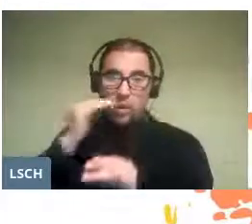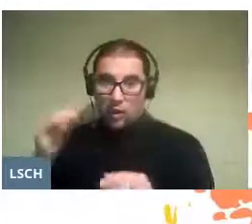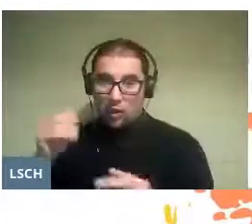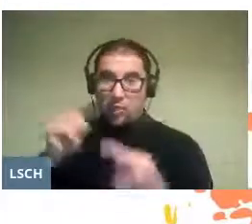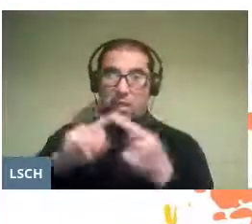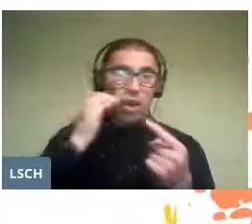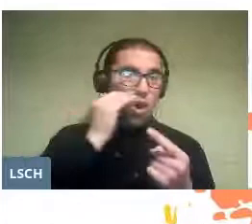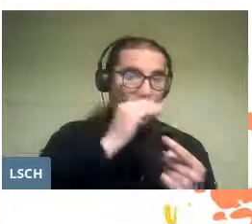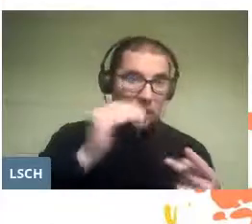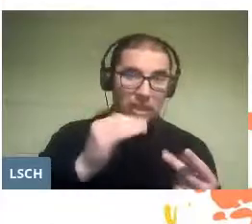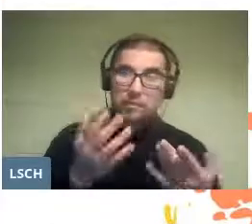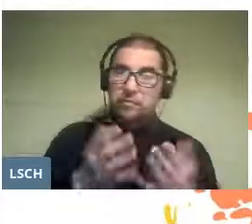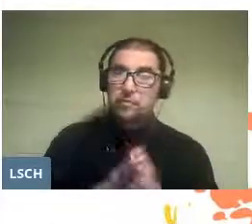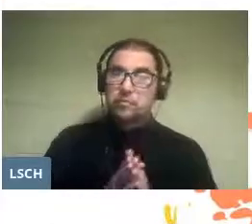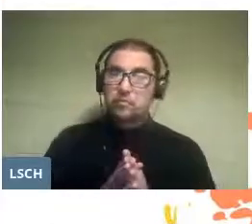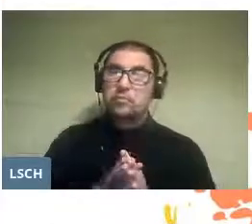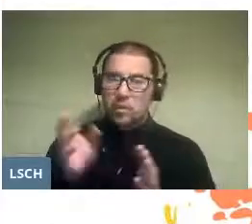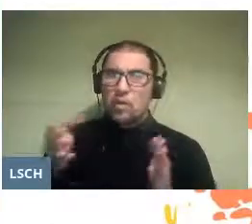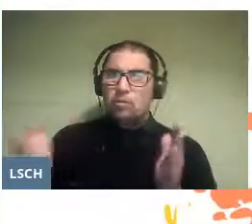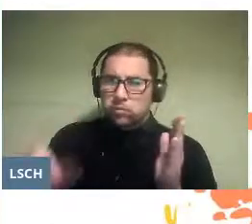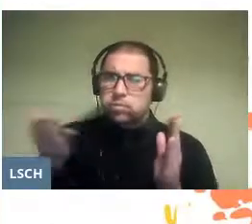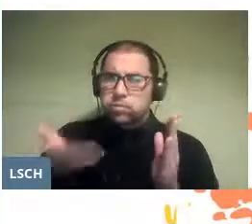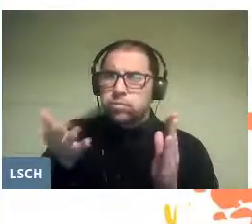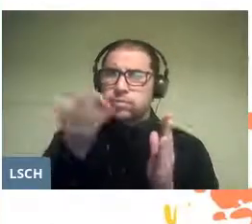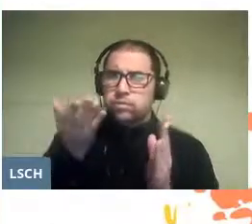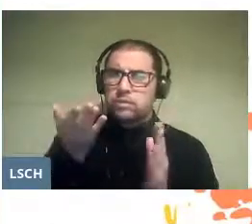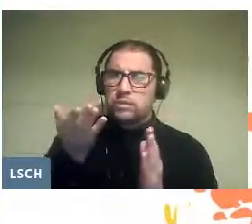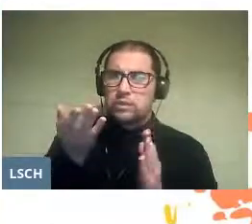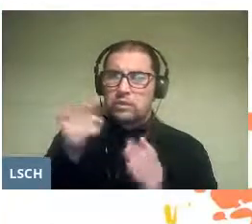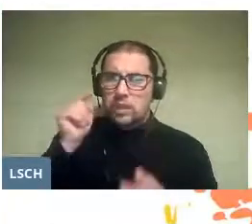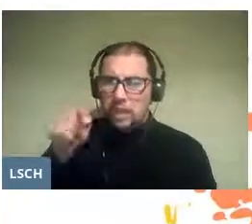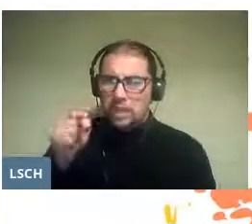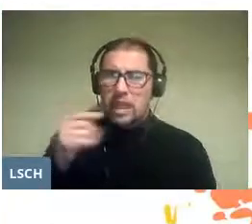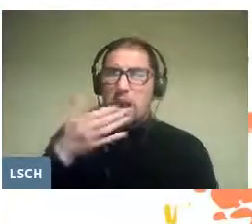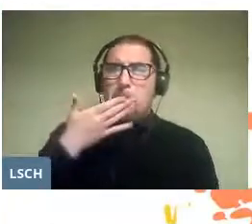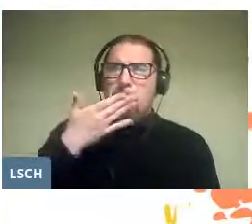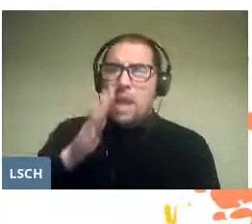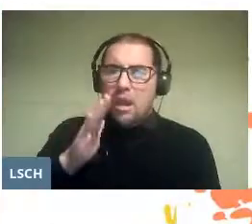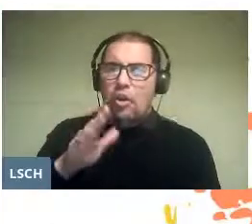has the potential to become one of those solutions,